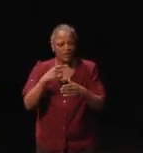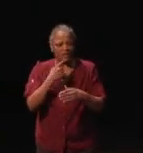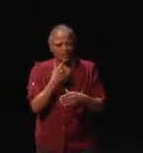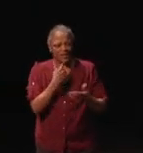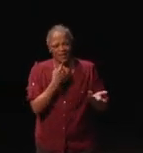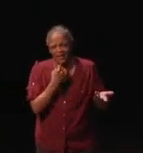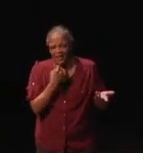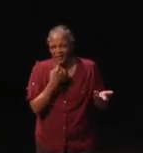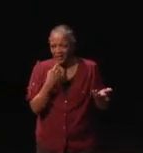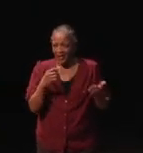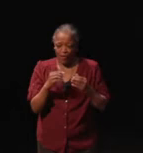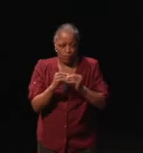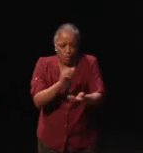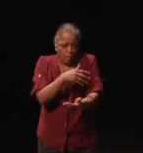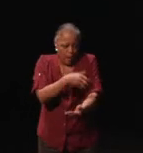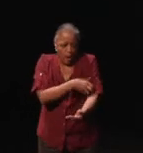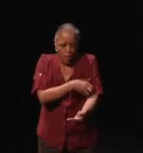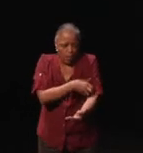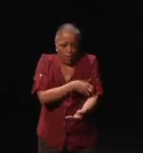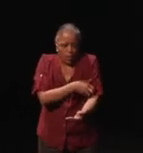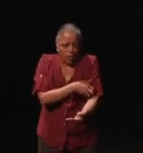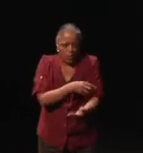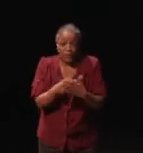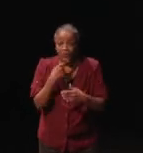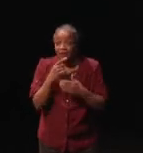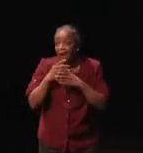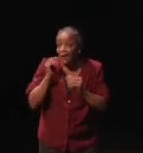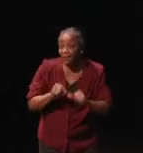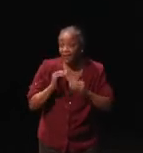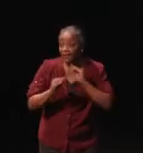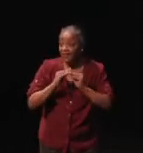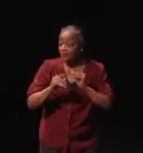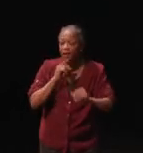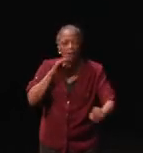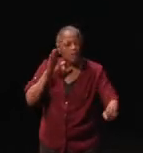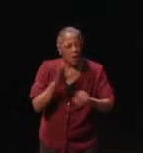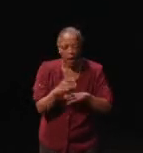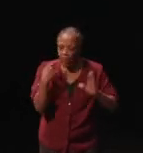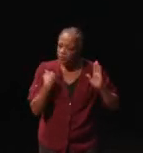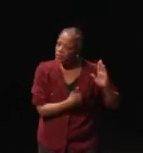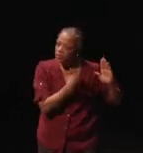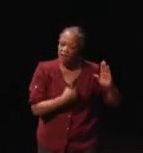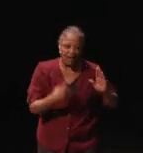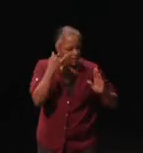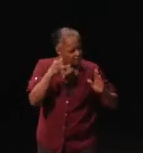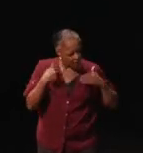no authority or power to say I can actually fix this, but I promise you that if I ever get the chance,